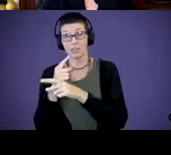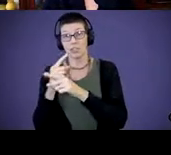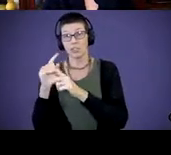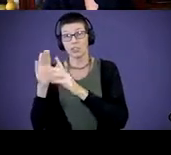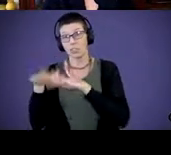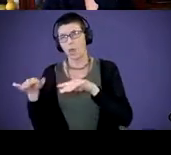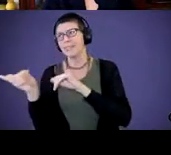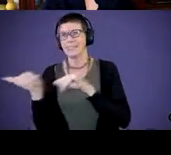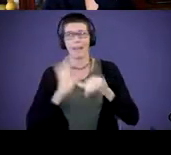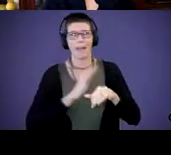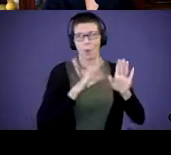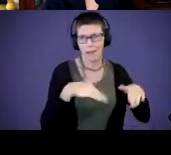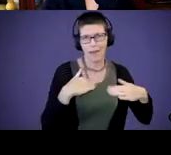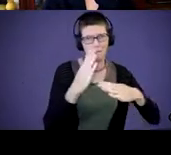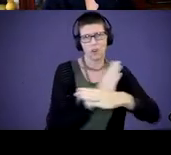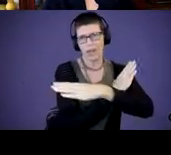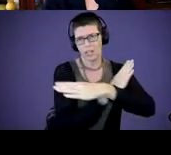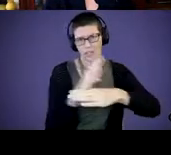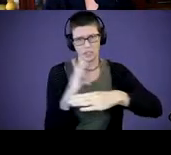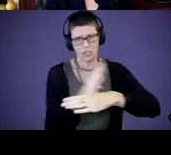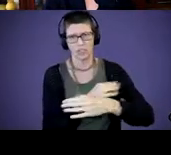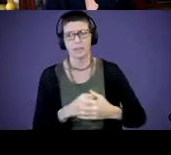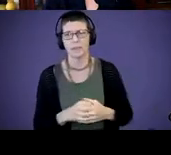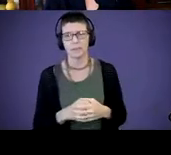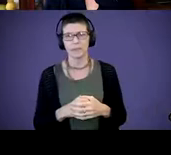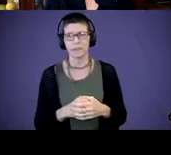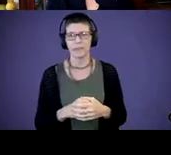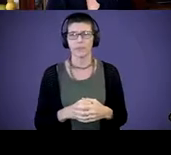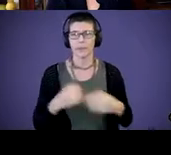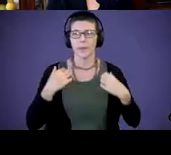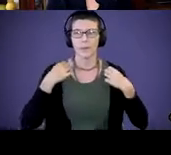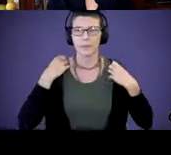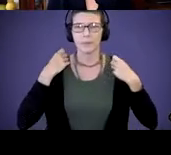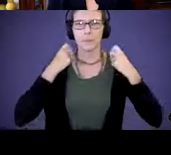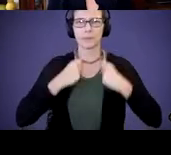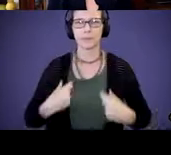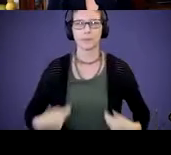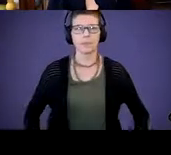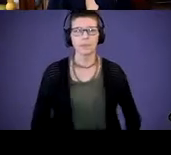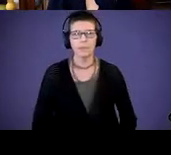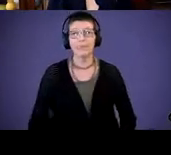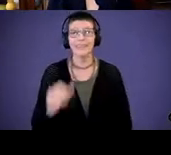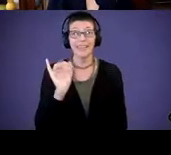And simply because your child has not mastered a specific skill, doesn't mean